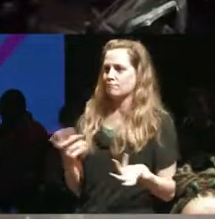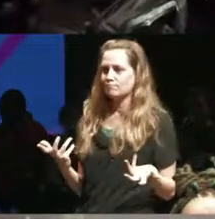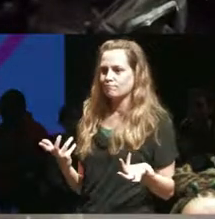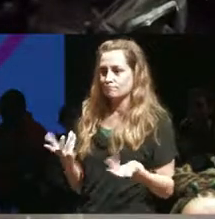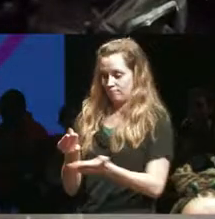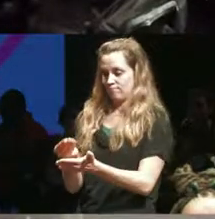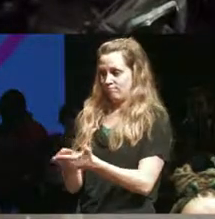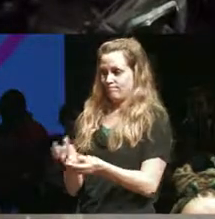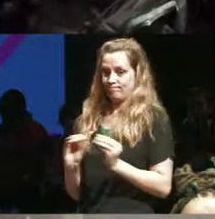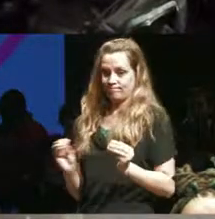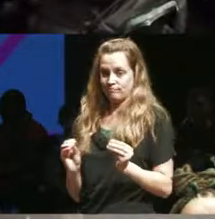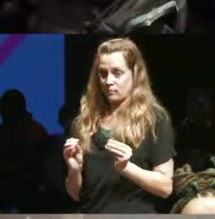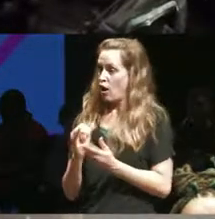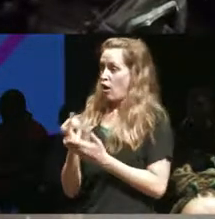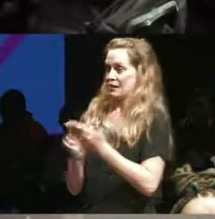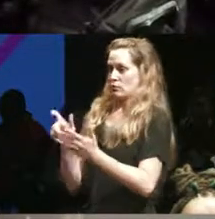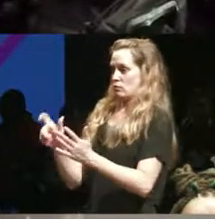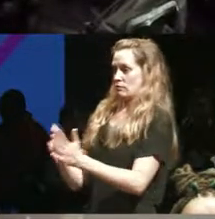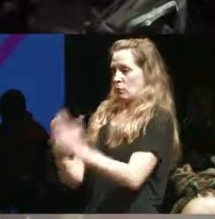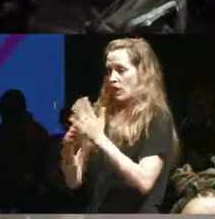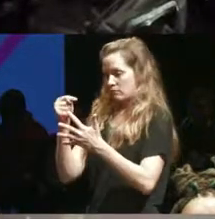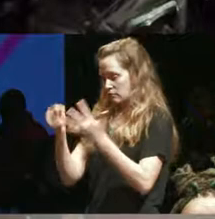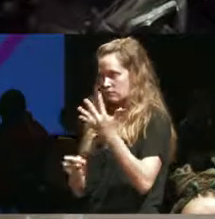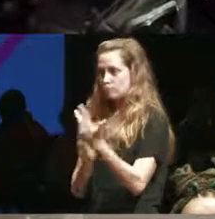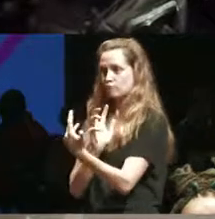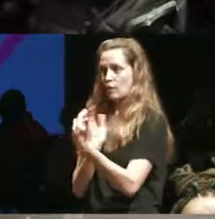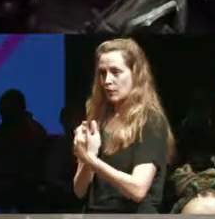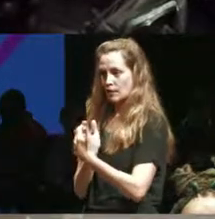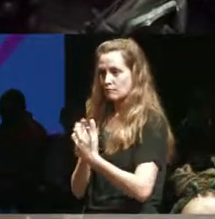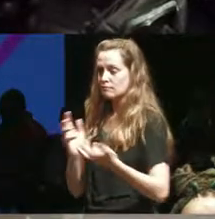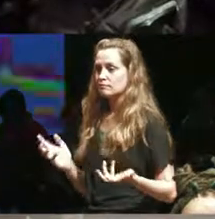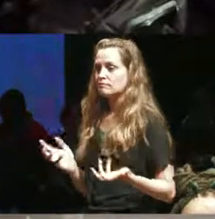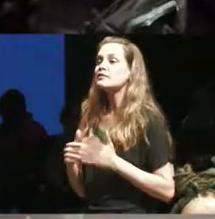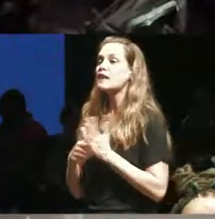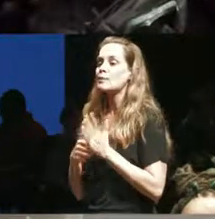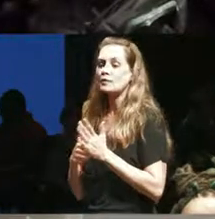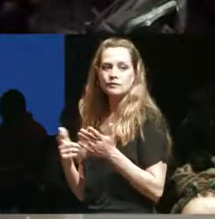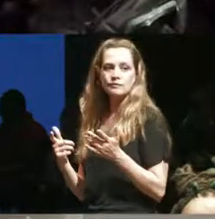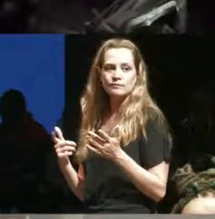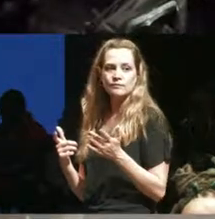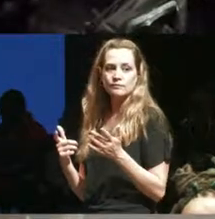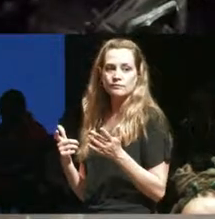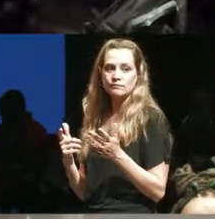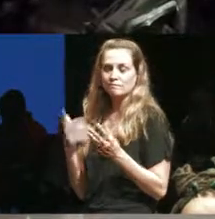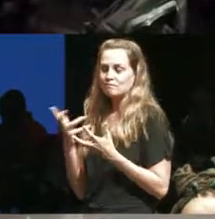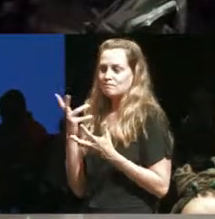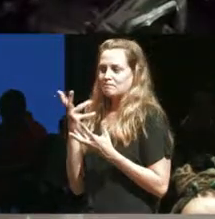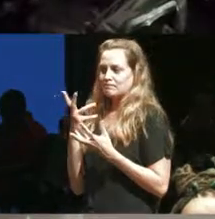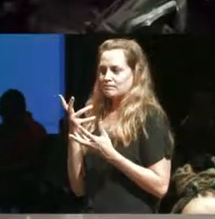specific thing you accommodate for an artist who you know it's you accommodate